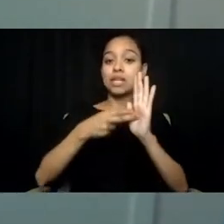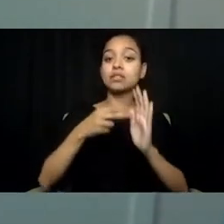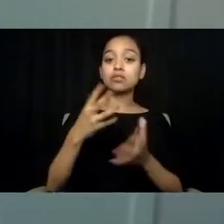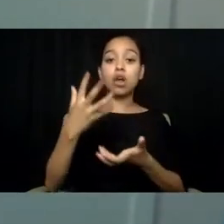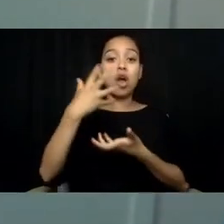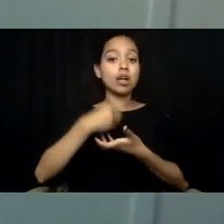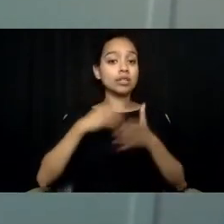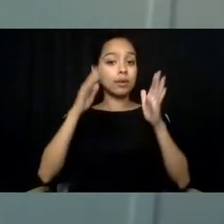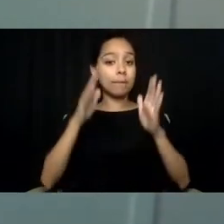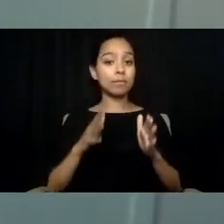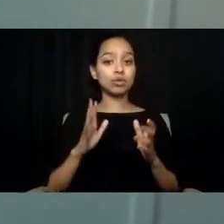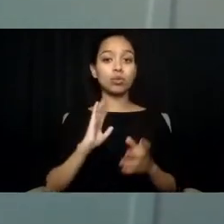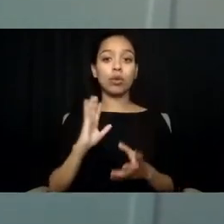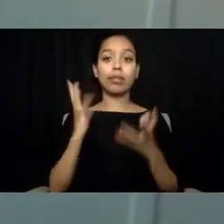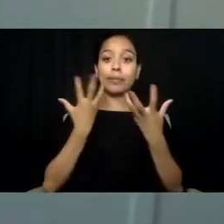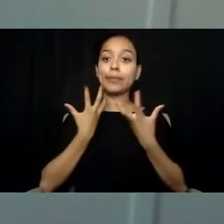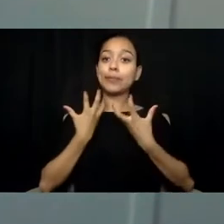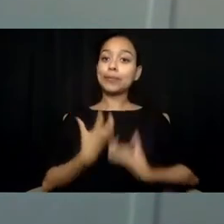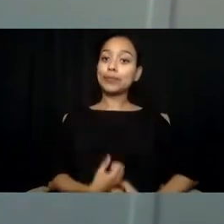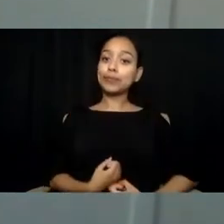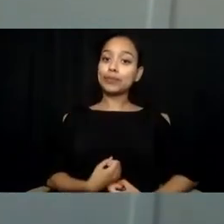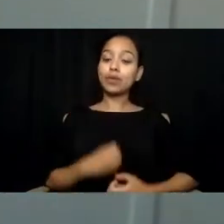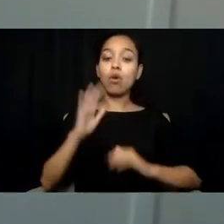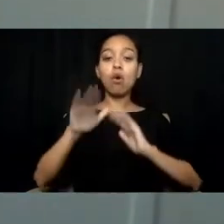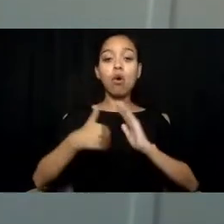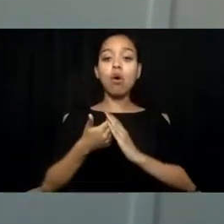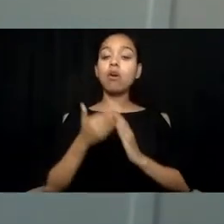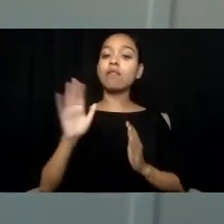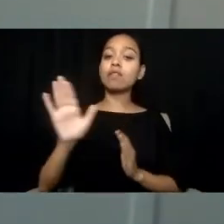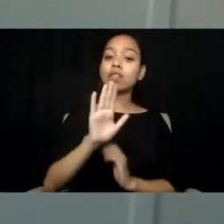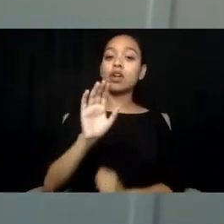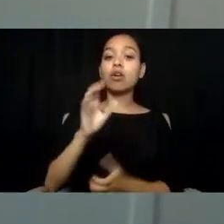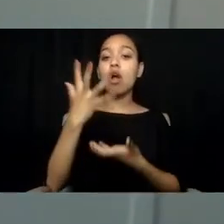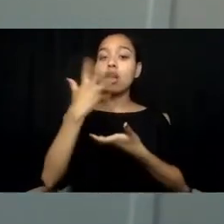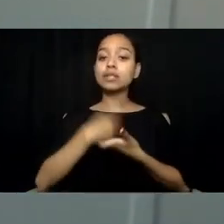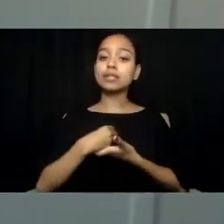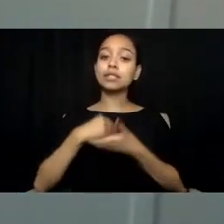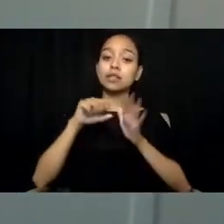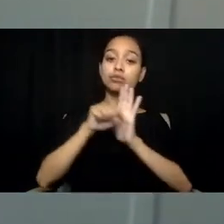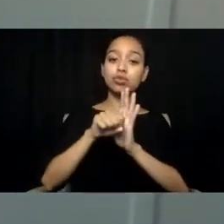and squelching any overwhelming sensory stimulation in the environment